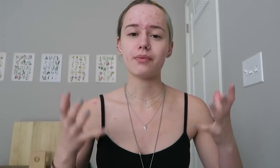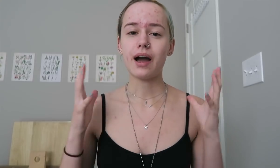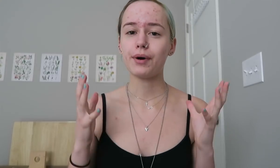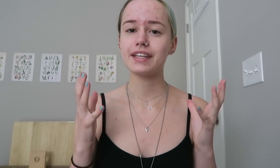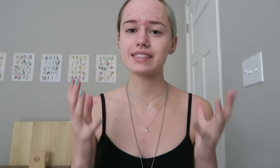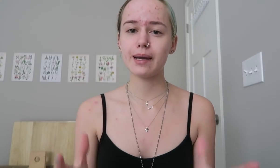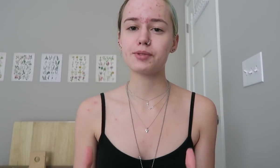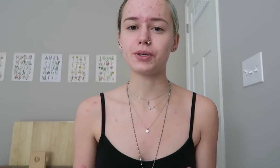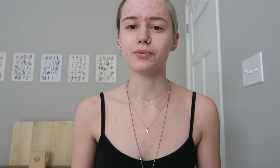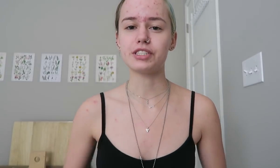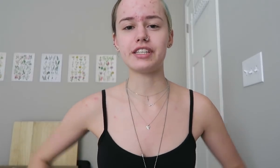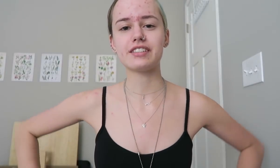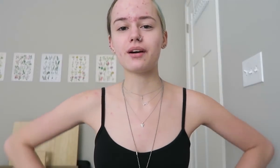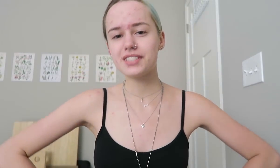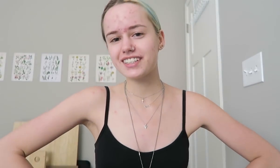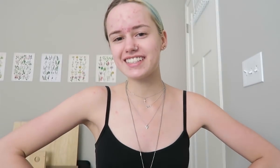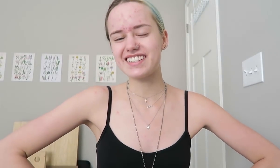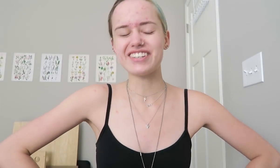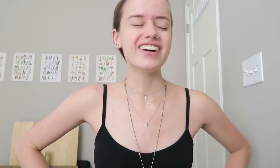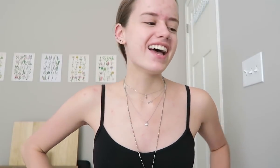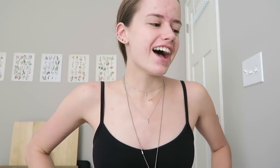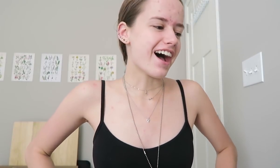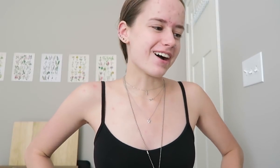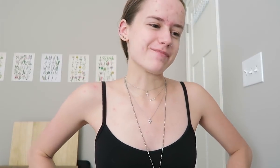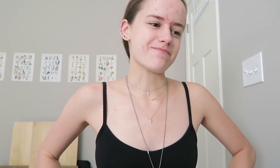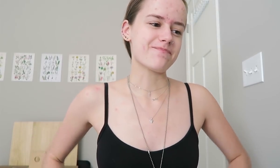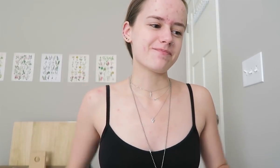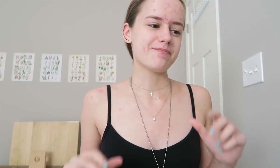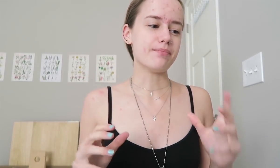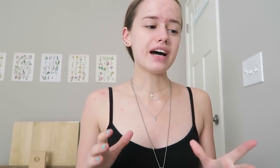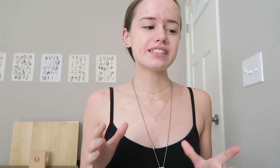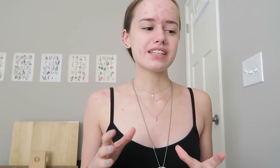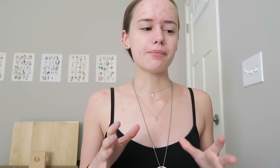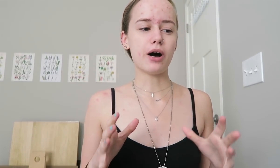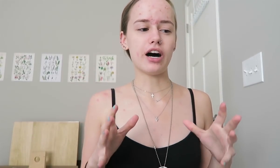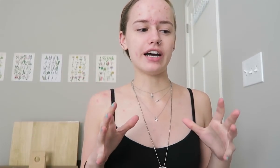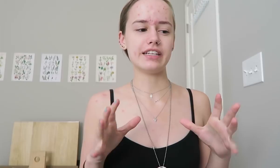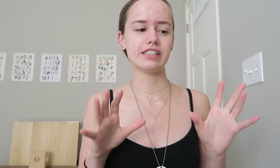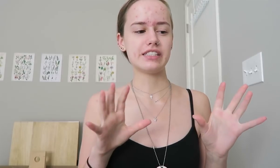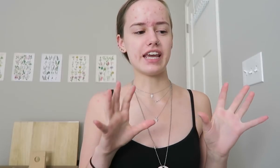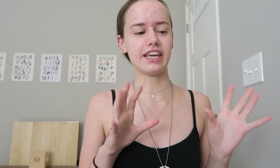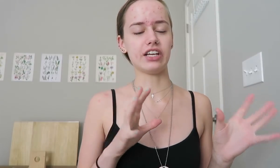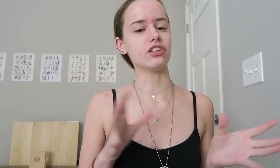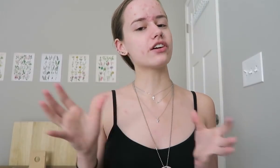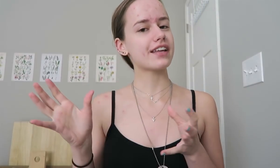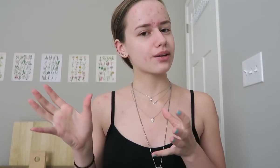I went in skeptical, which I think is always a good thing to do. Um, but upon taking a look at the